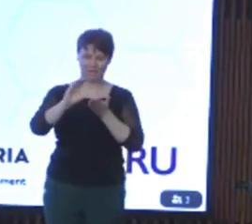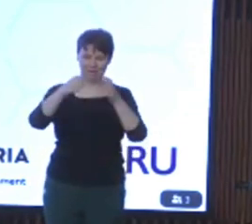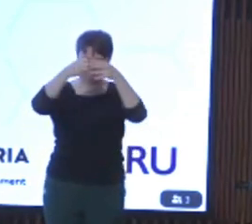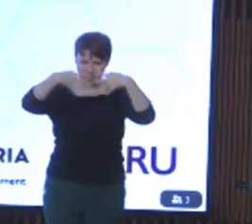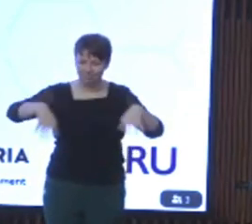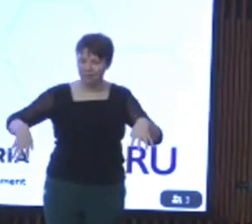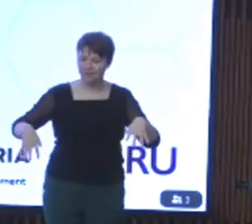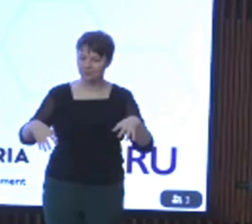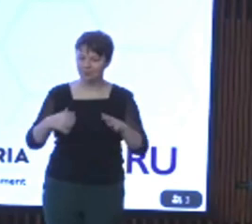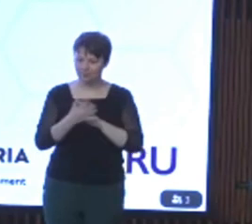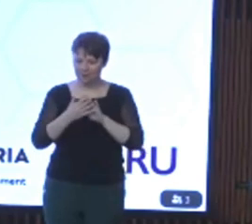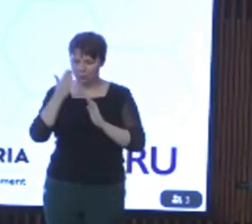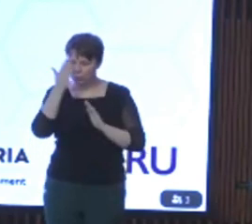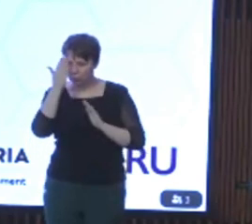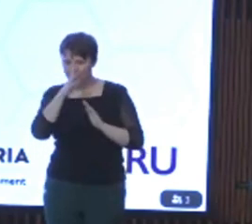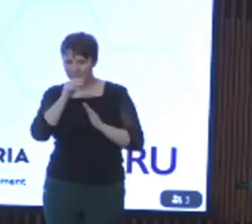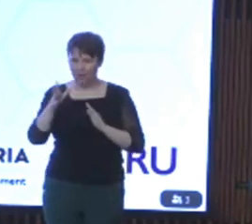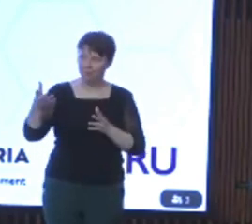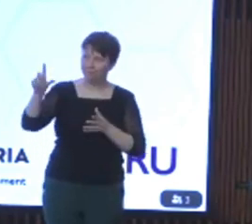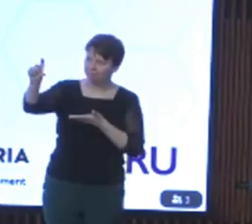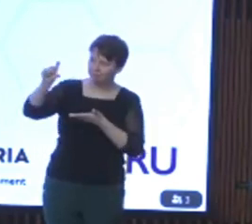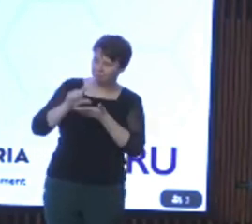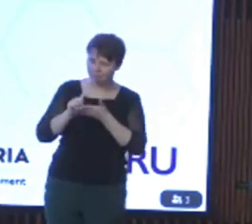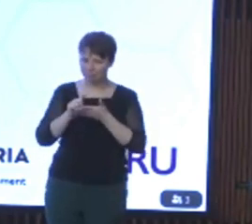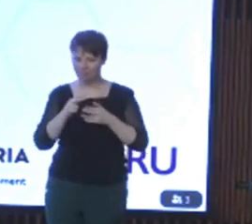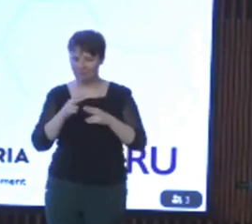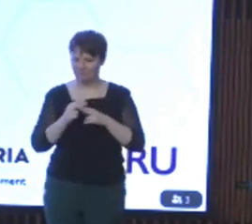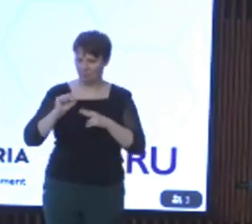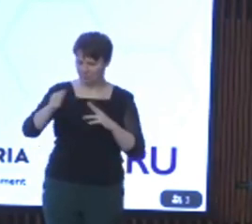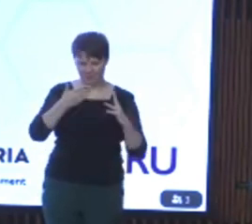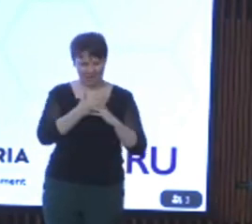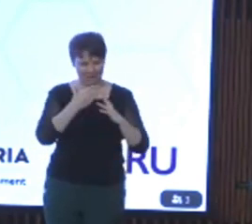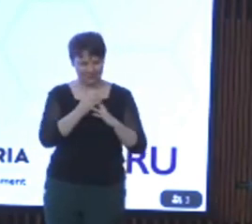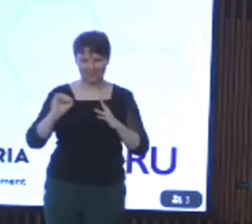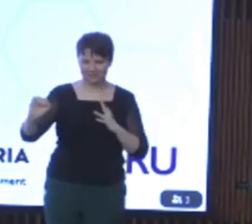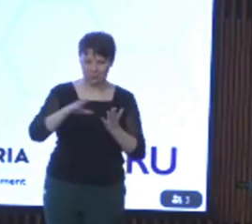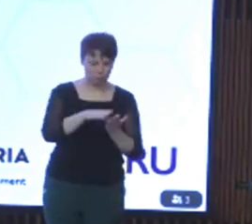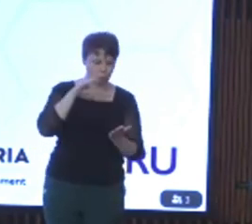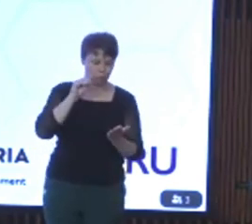the supports to ensure that all students can access their learning on more equal terms.